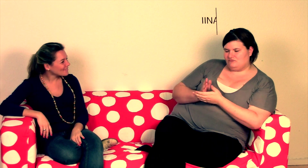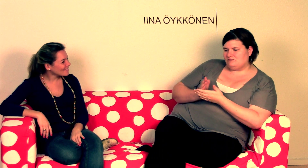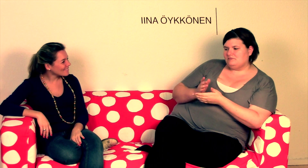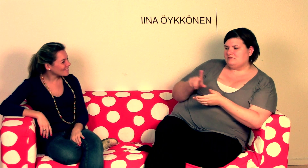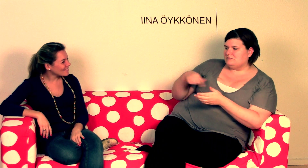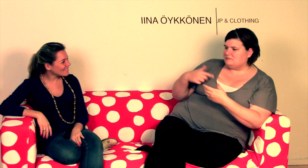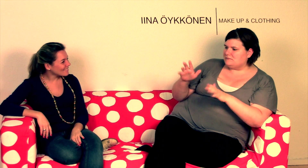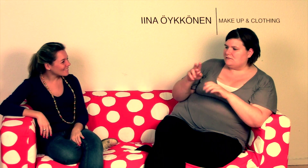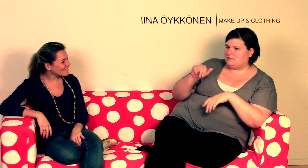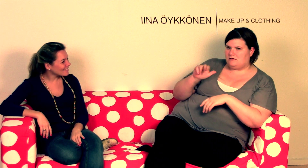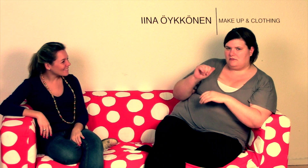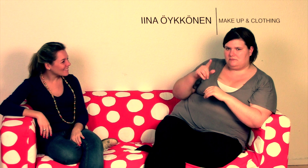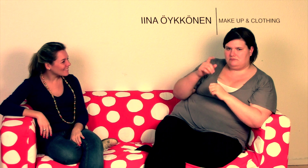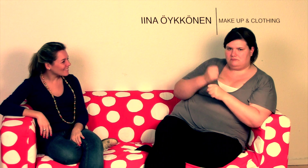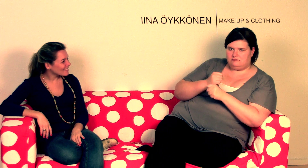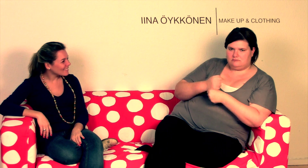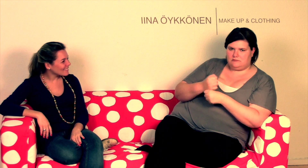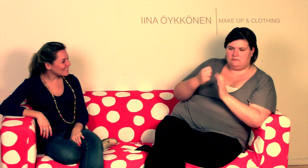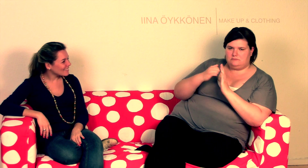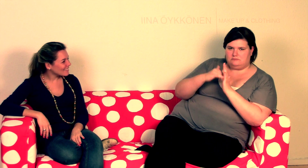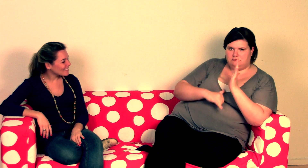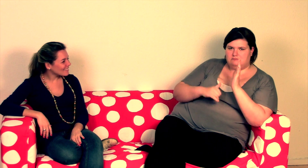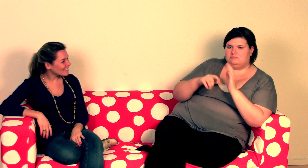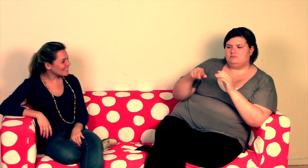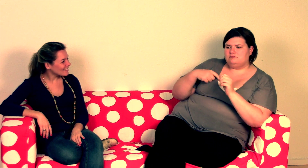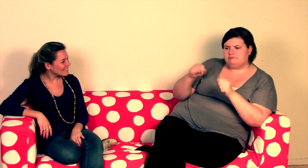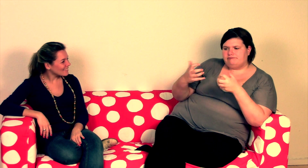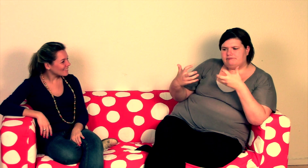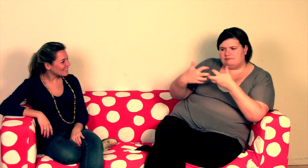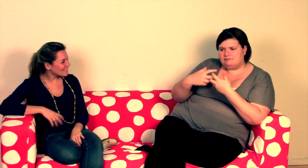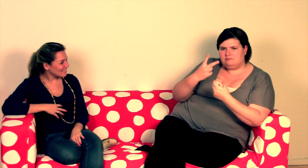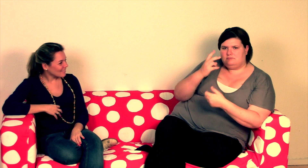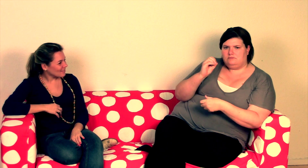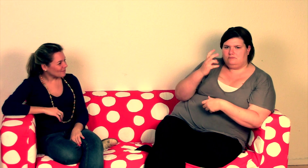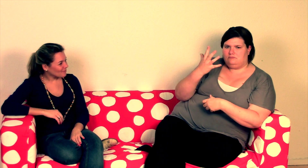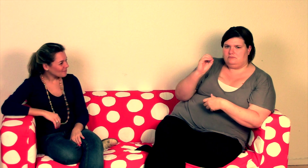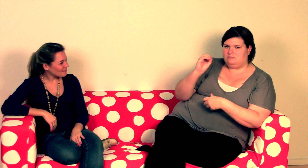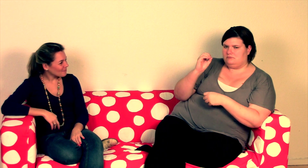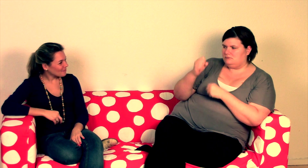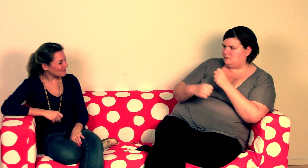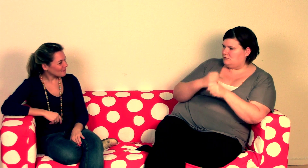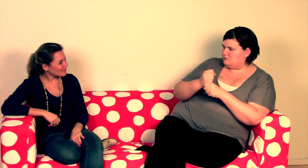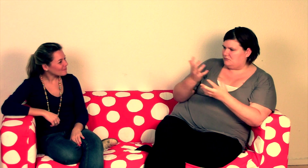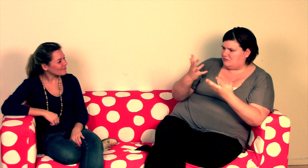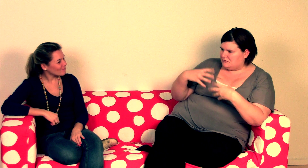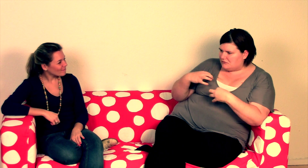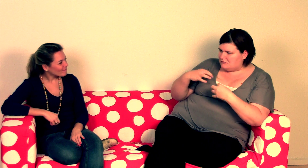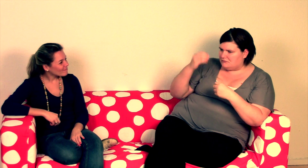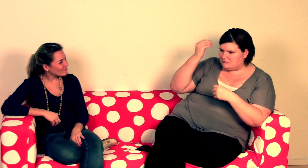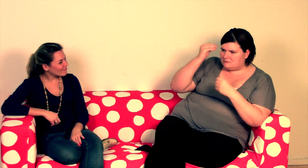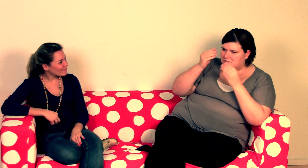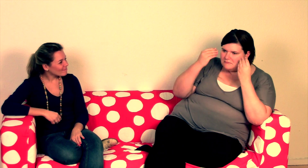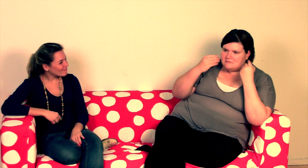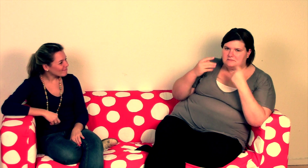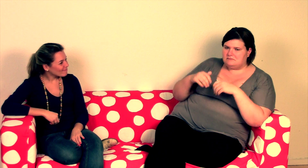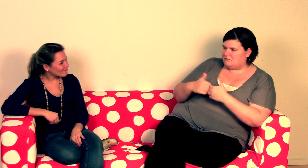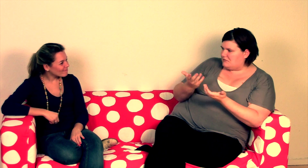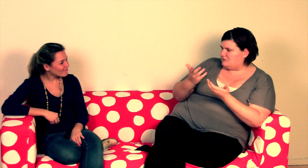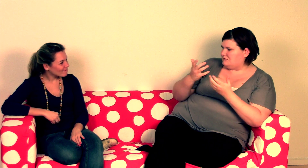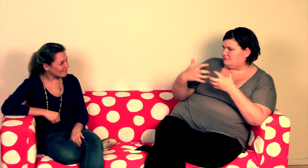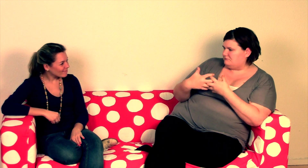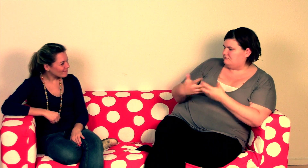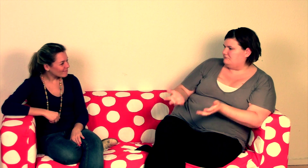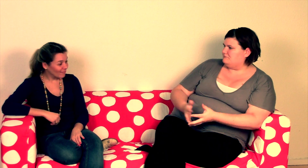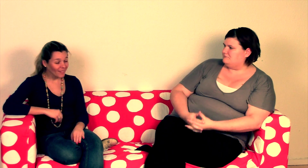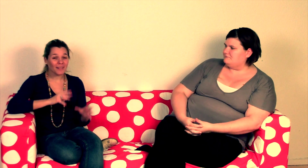That's right. We worked on the script by Nana and tried to do our work according to the time and theme of 2050.